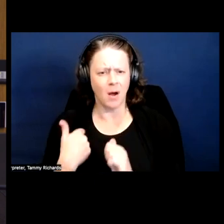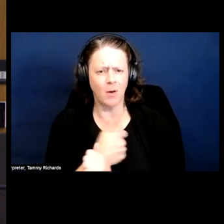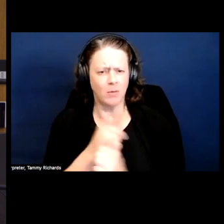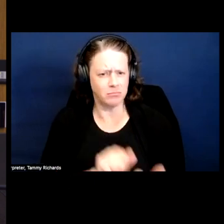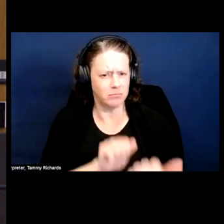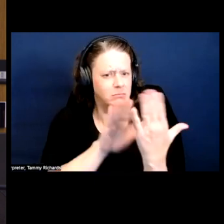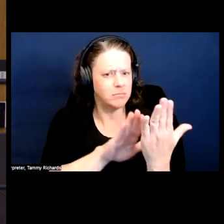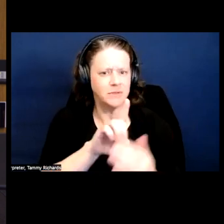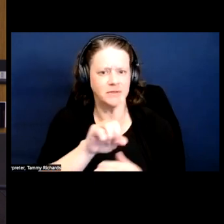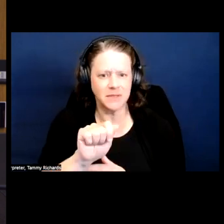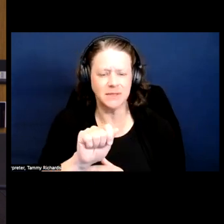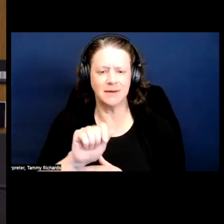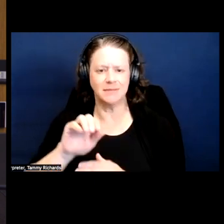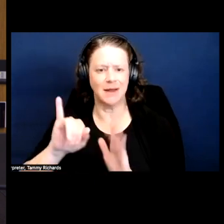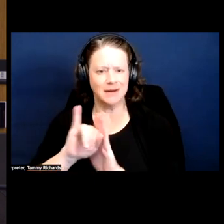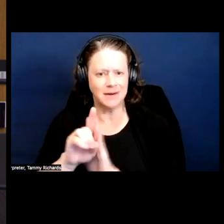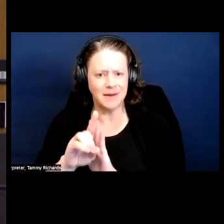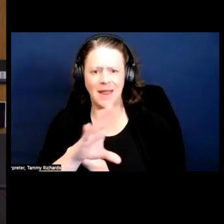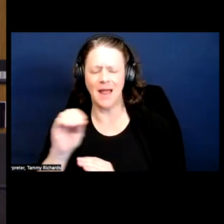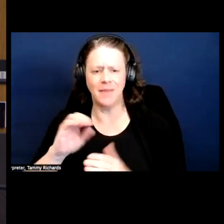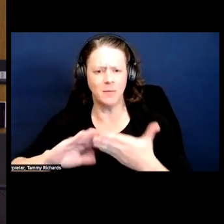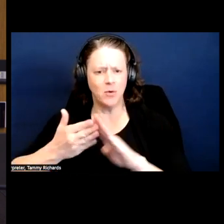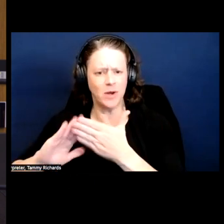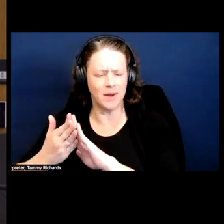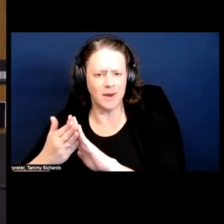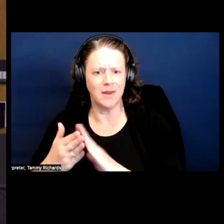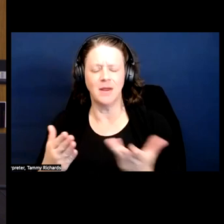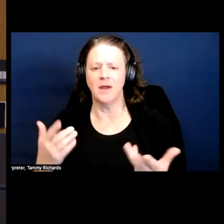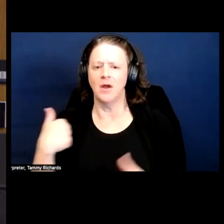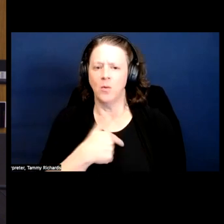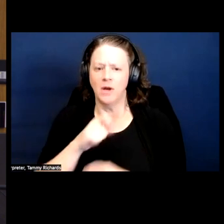disability community, to make sure that folks are getting what they need and getting that